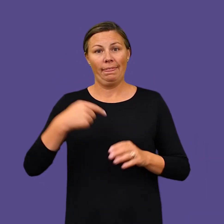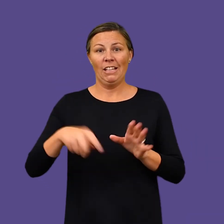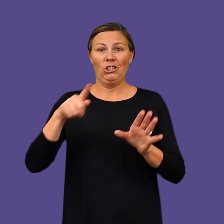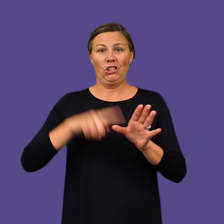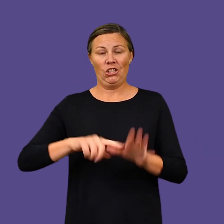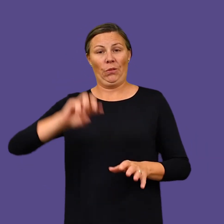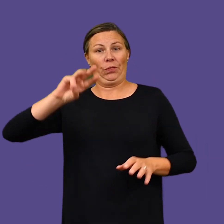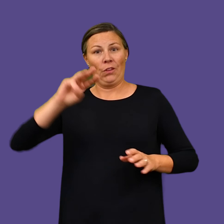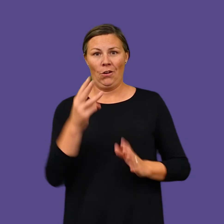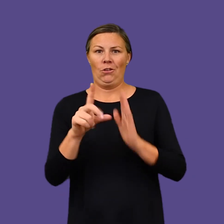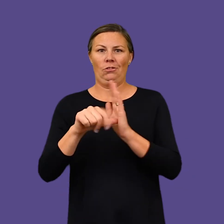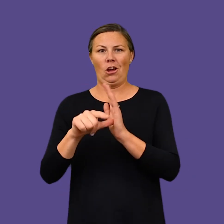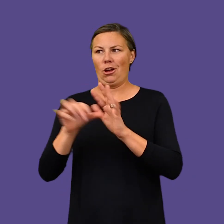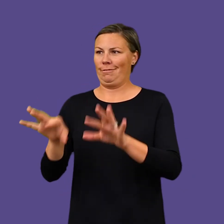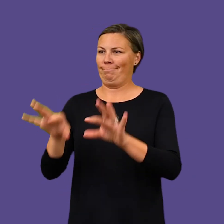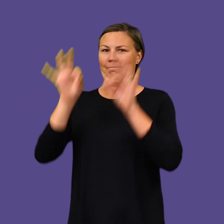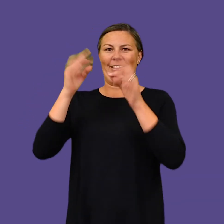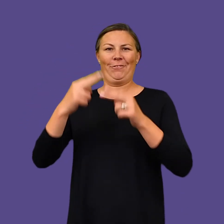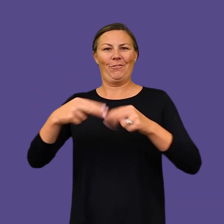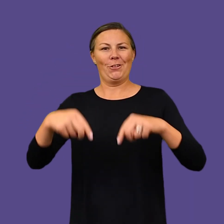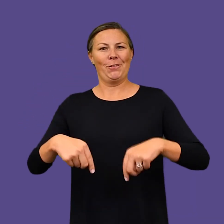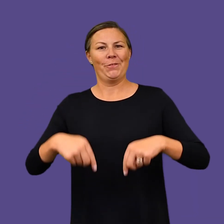This is the third time he has been selected as an Archibald Prize finalist.